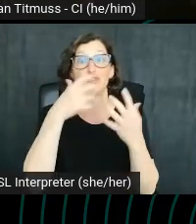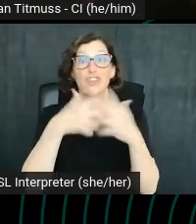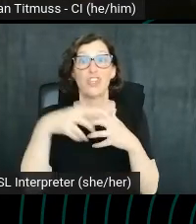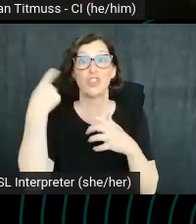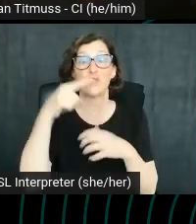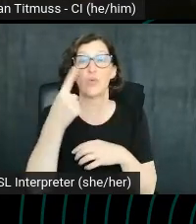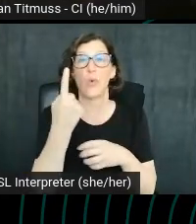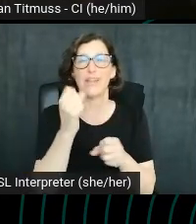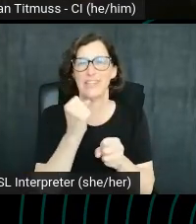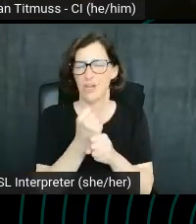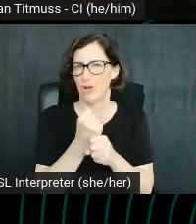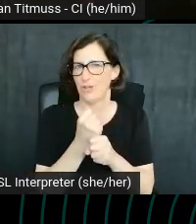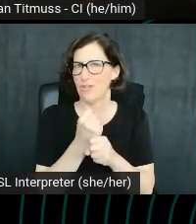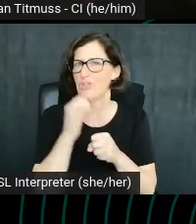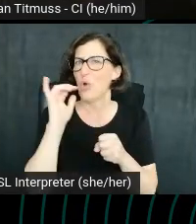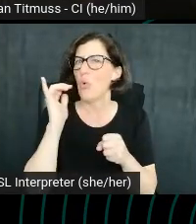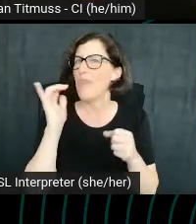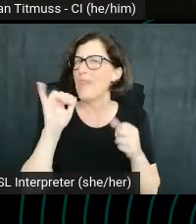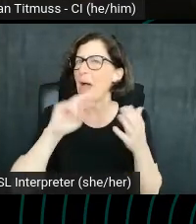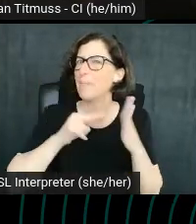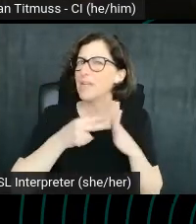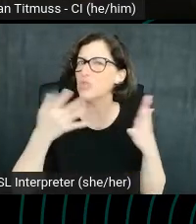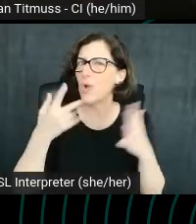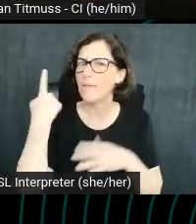Let's see what that means for Google and see how they make money.